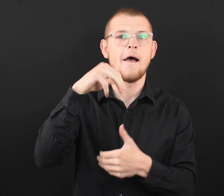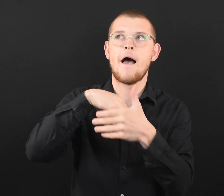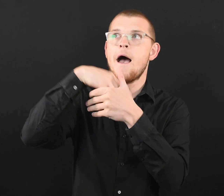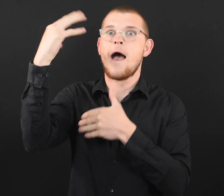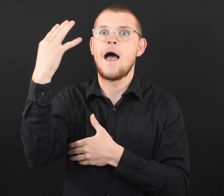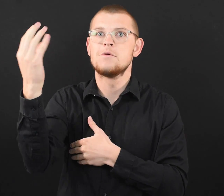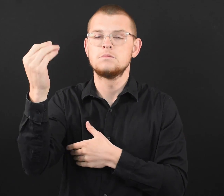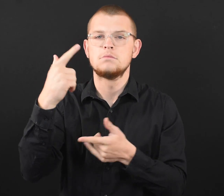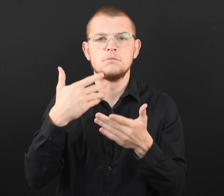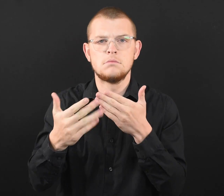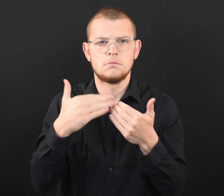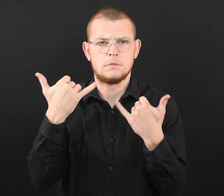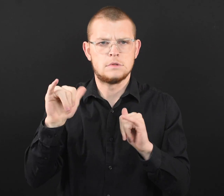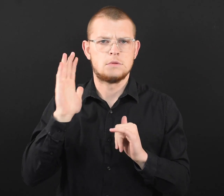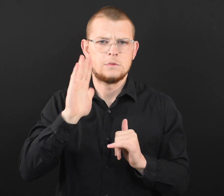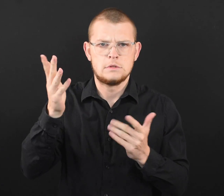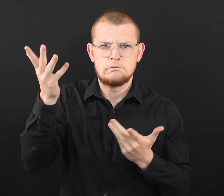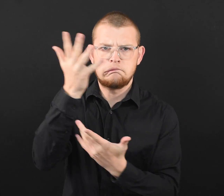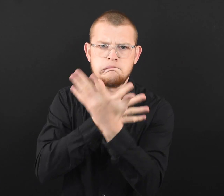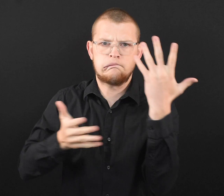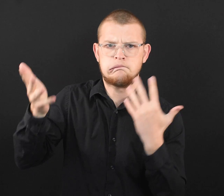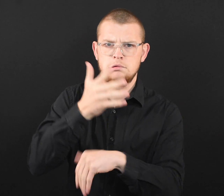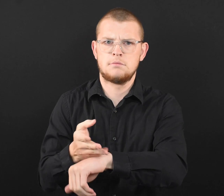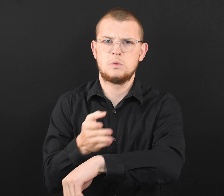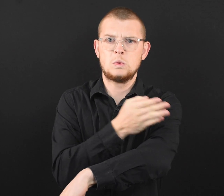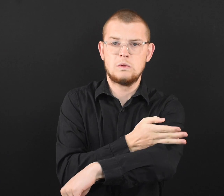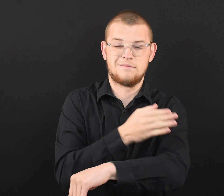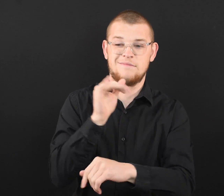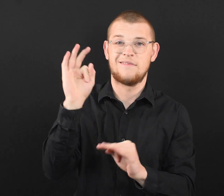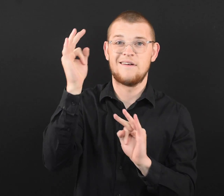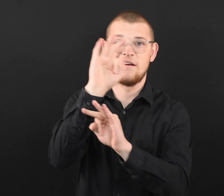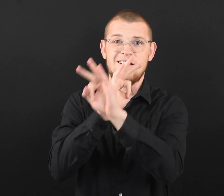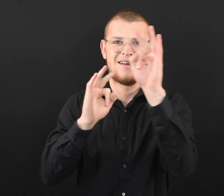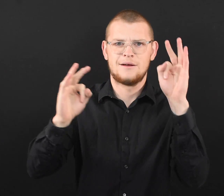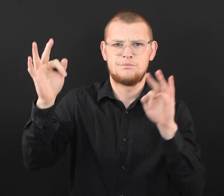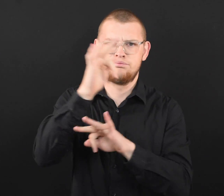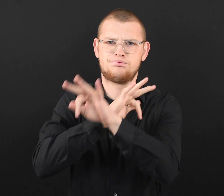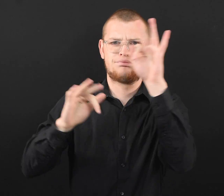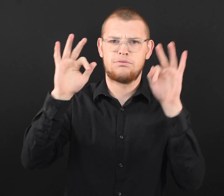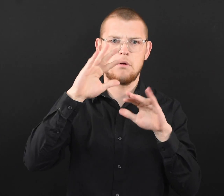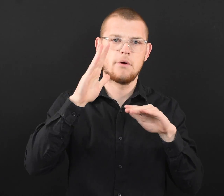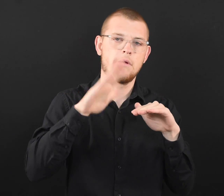they can still improve air flow and keep virus particles from being concentrated in one place.